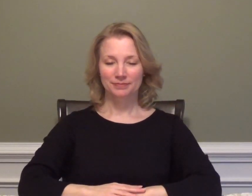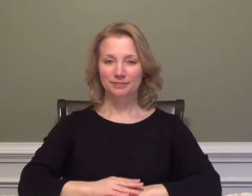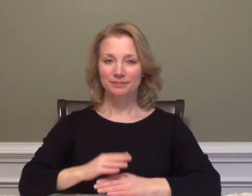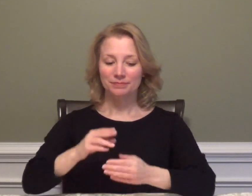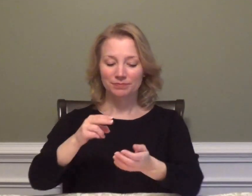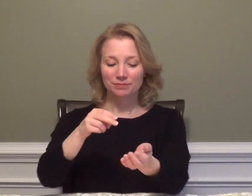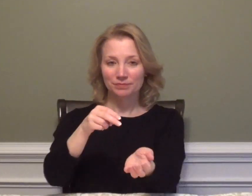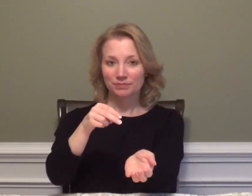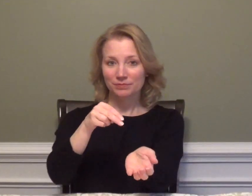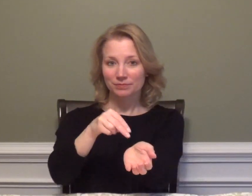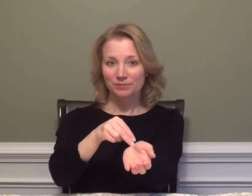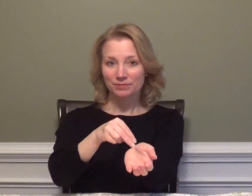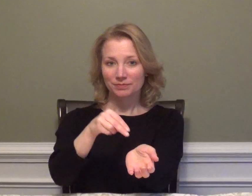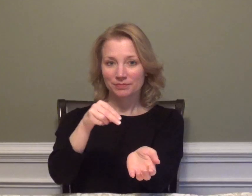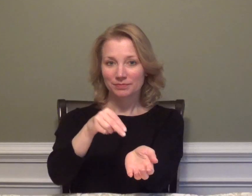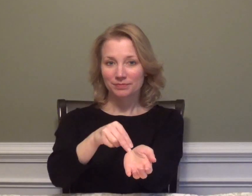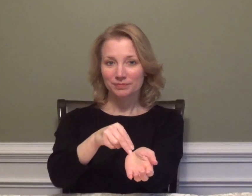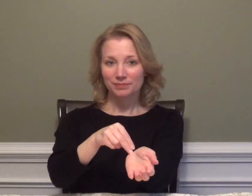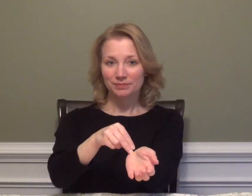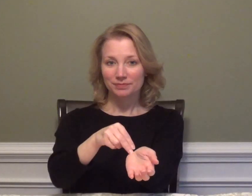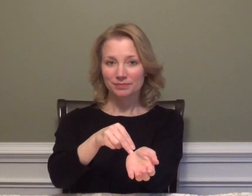NURSE